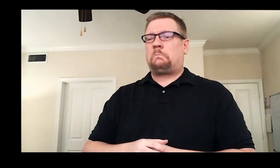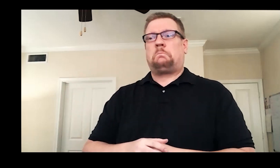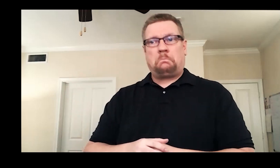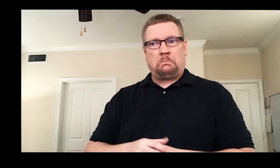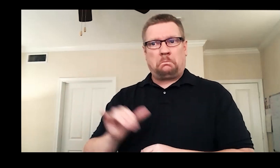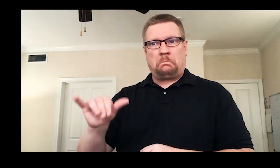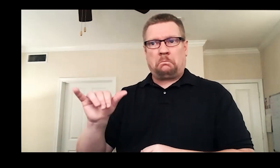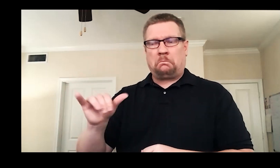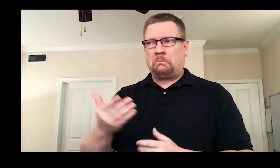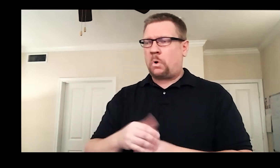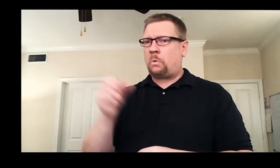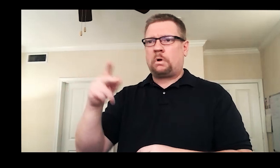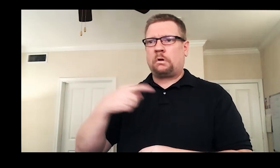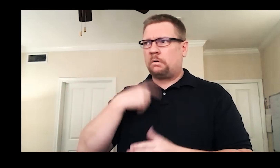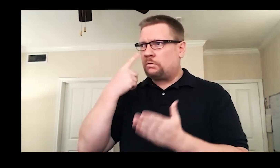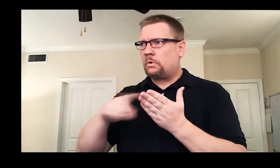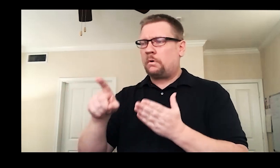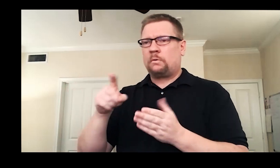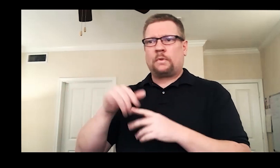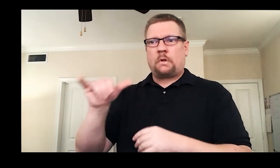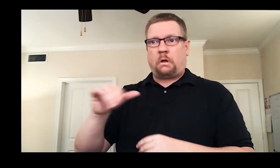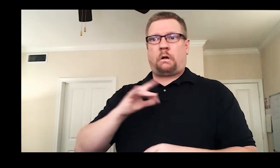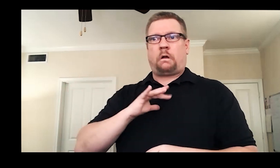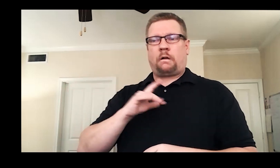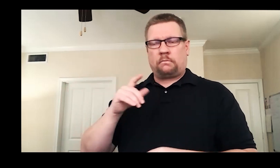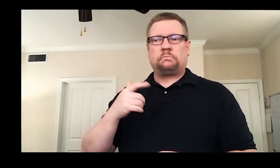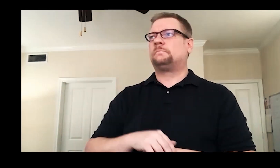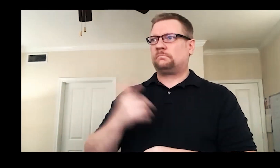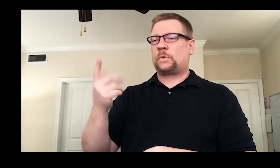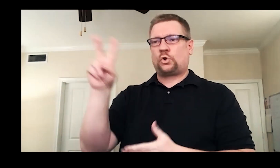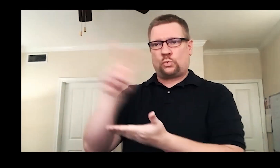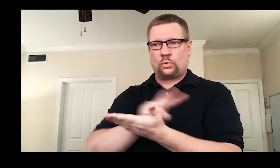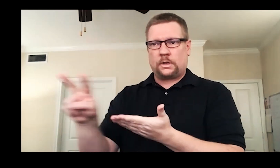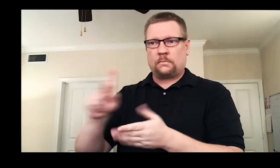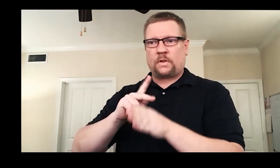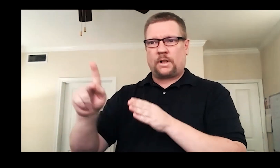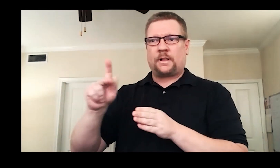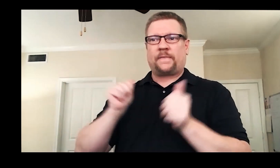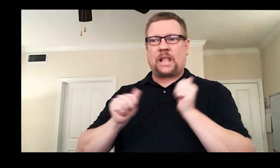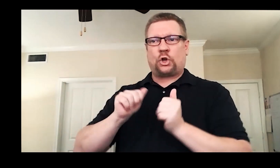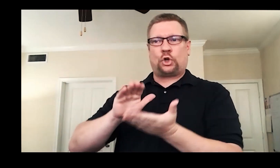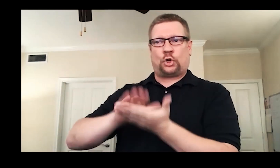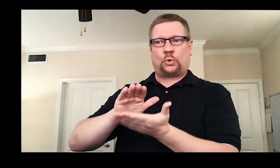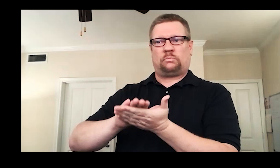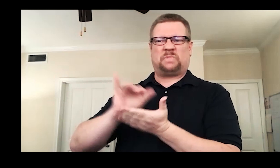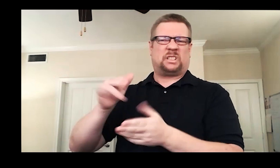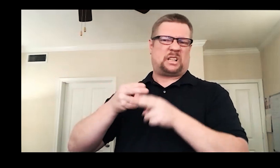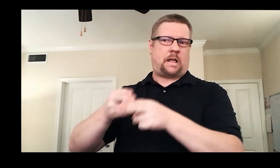summer school program. I looked into it and went. It was a two-week professional acting program.